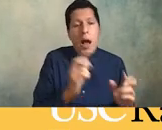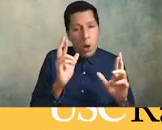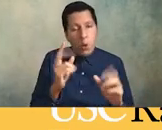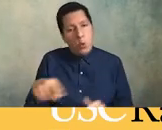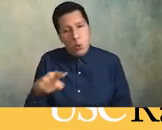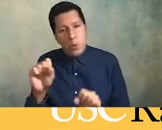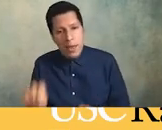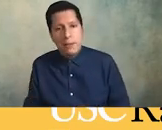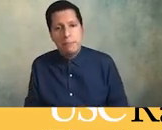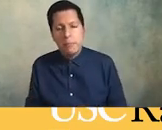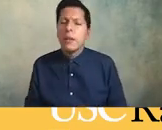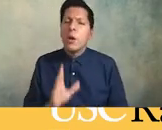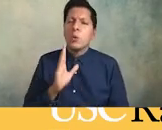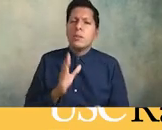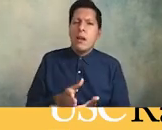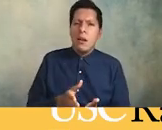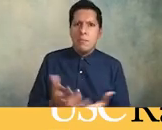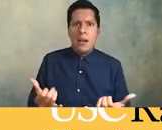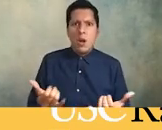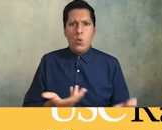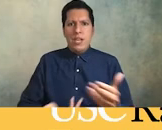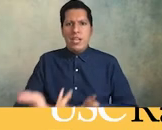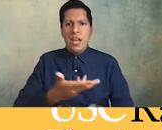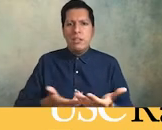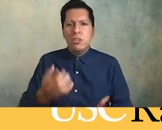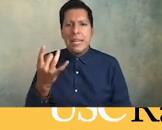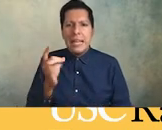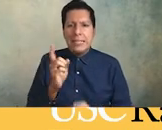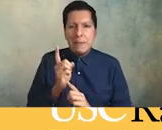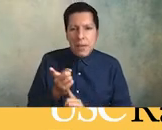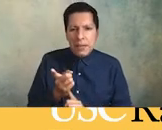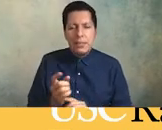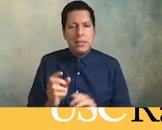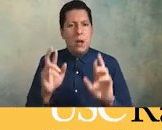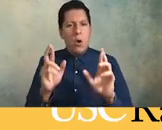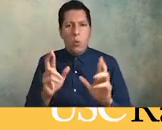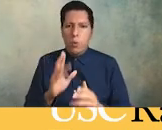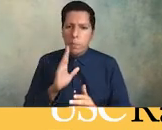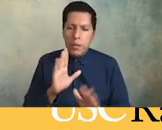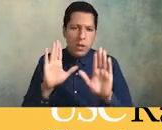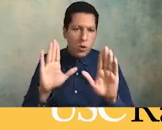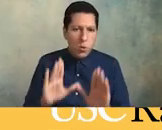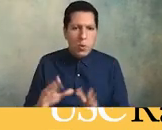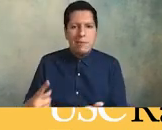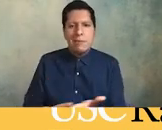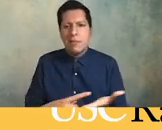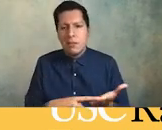in 18 minutes of uh what i hope will be really robust uh discussion in q a thank you